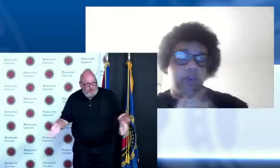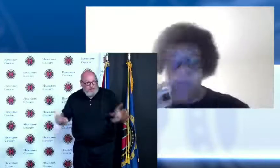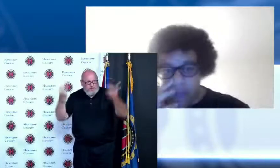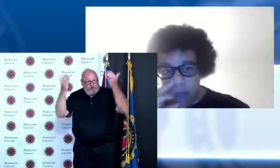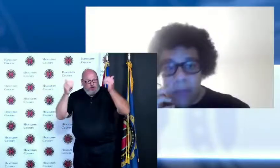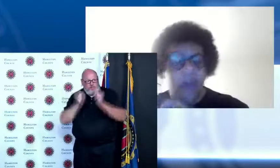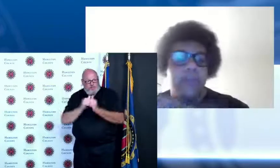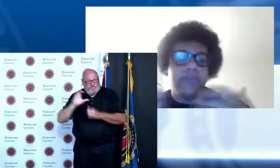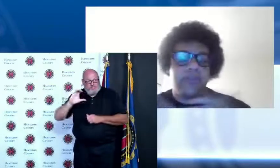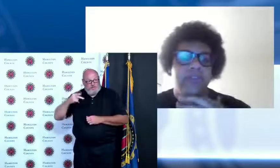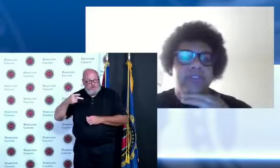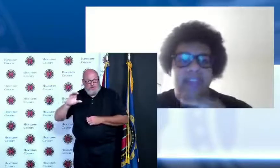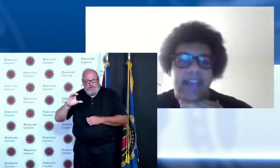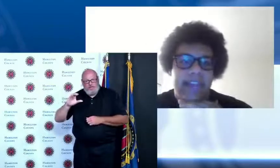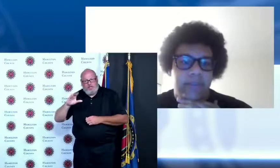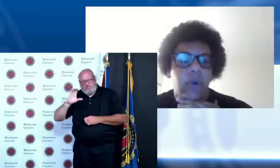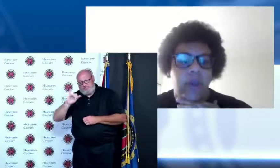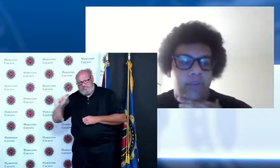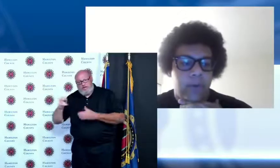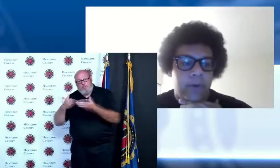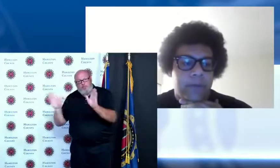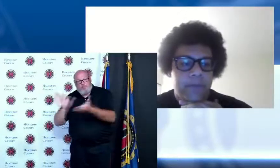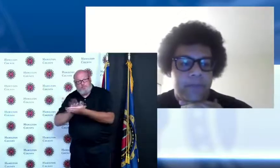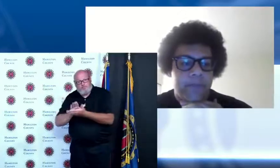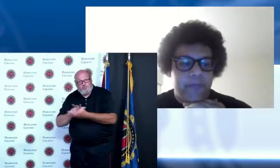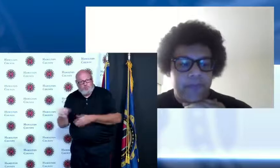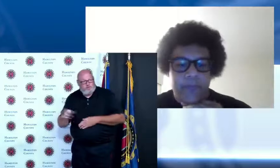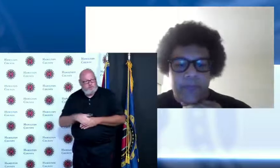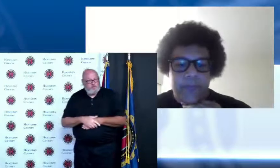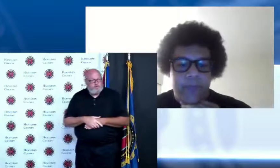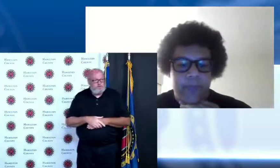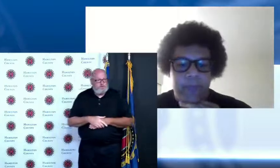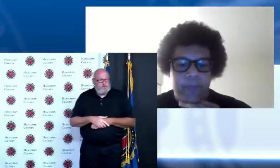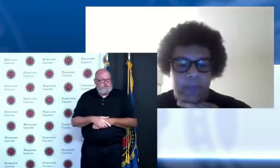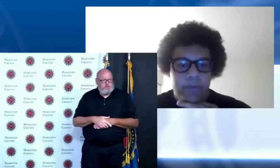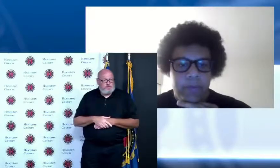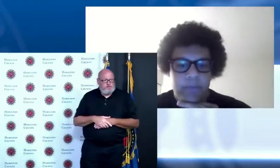age of 12 and up how much of a boost could that give going forward you know our smallest